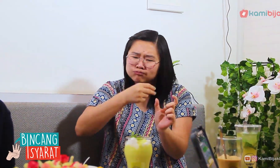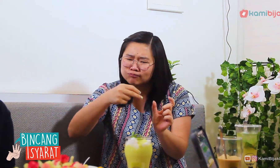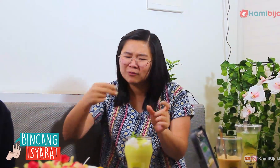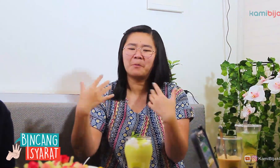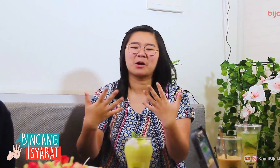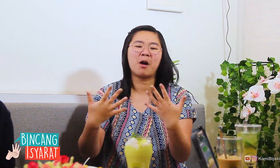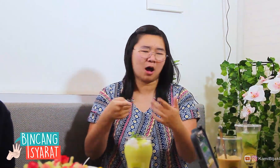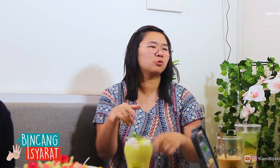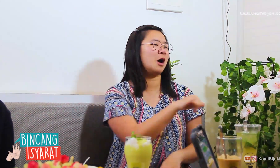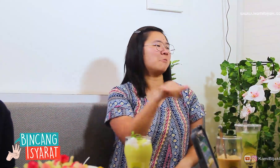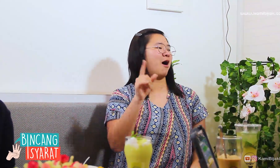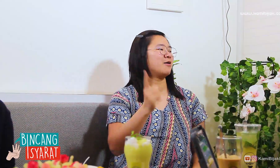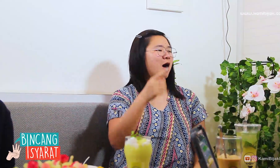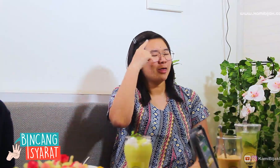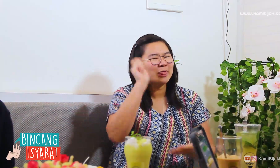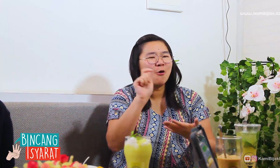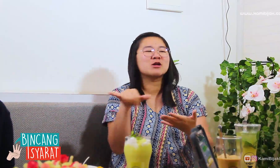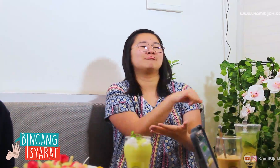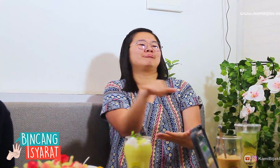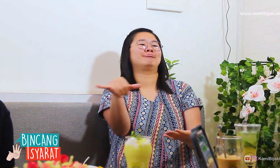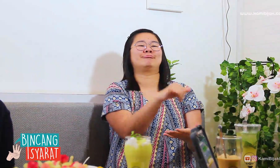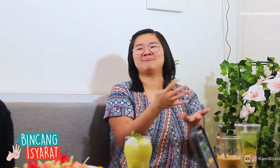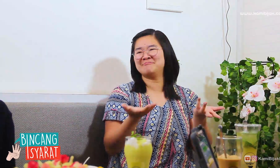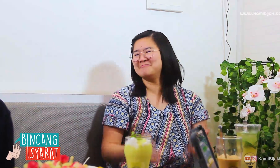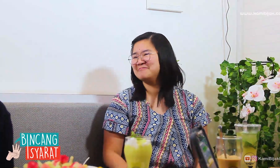Well, both have a theory like the explanation earlier.